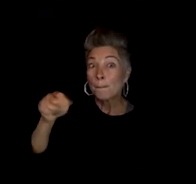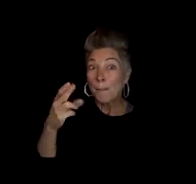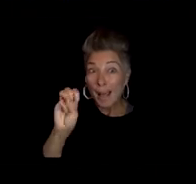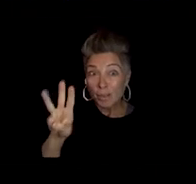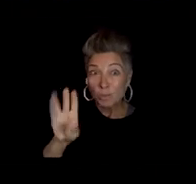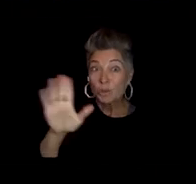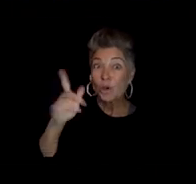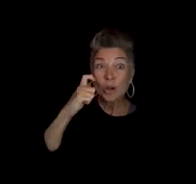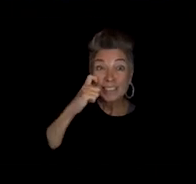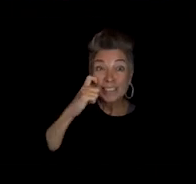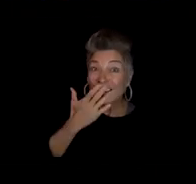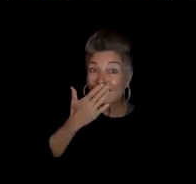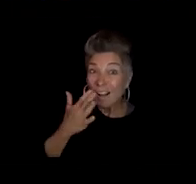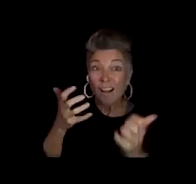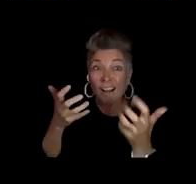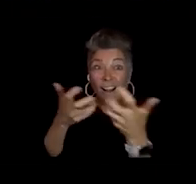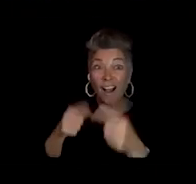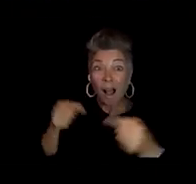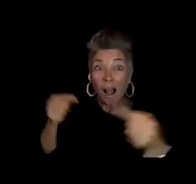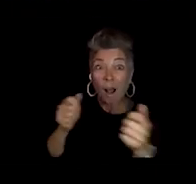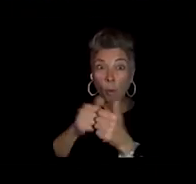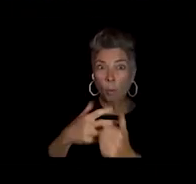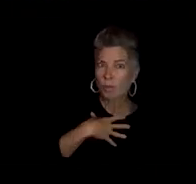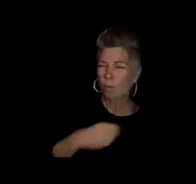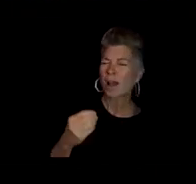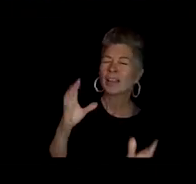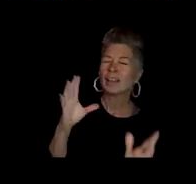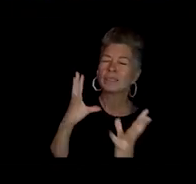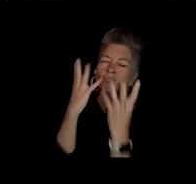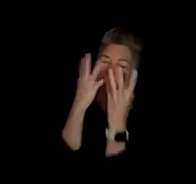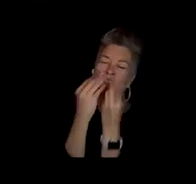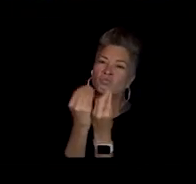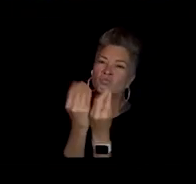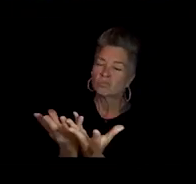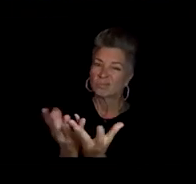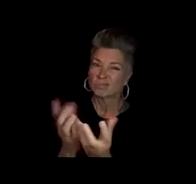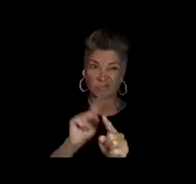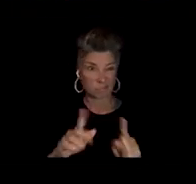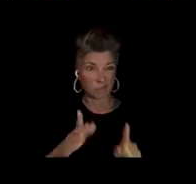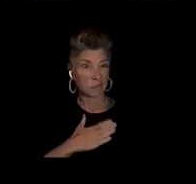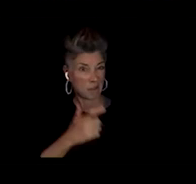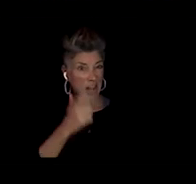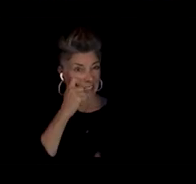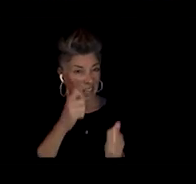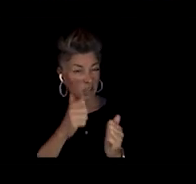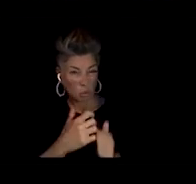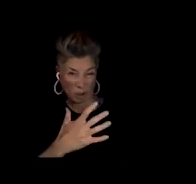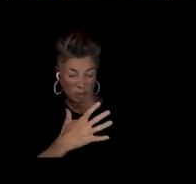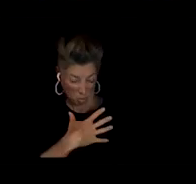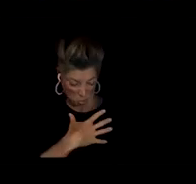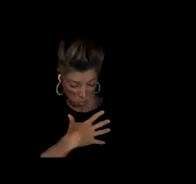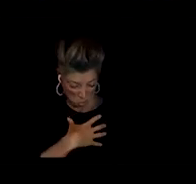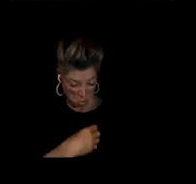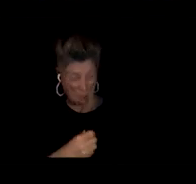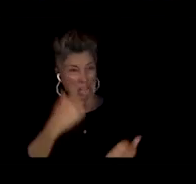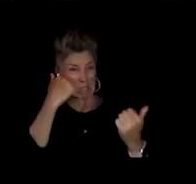I know, but my sweat with white would be just a nightmare. Who you telling? Cause my sweat in this black is, is, its.